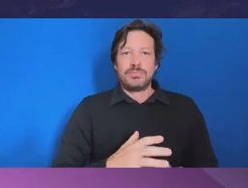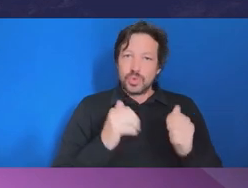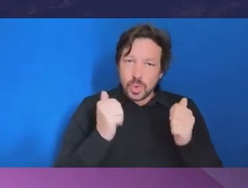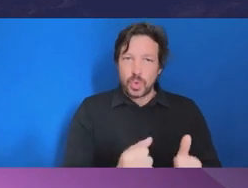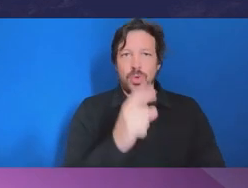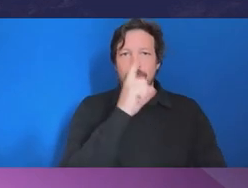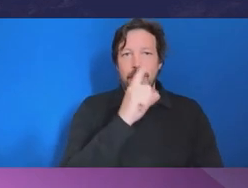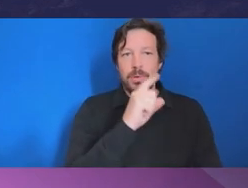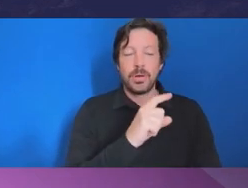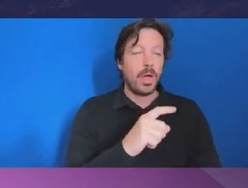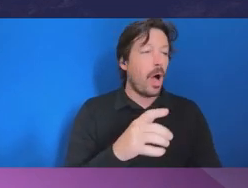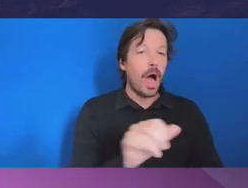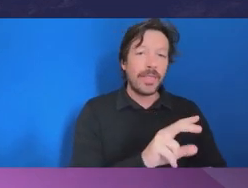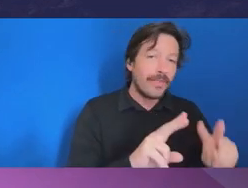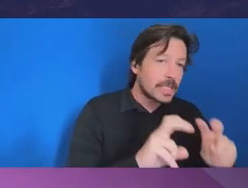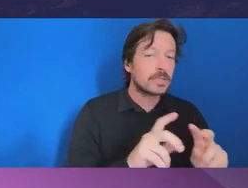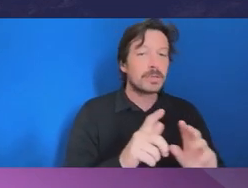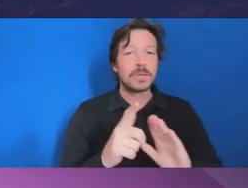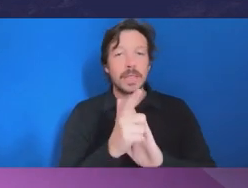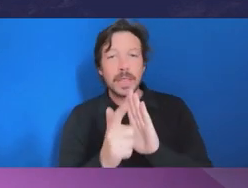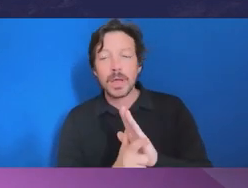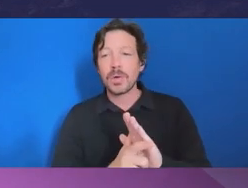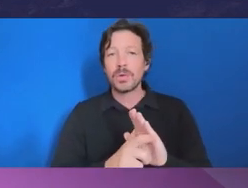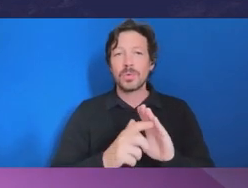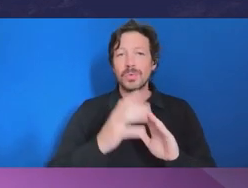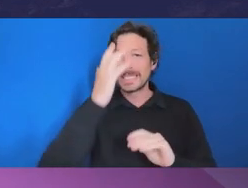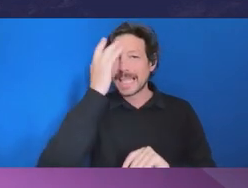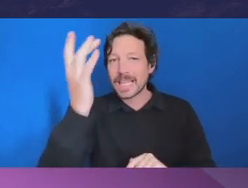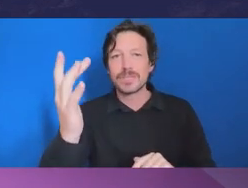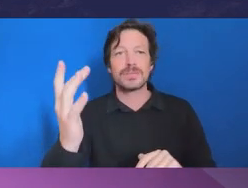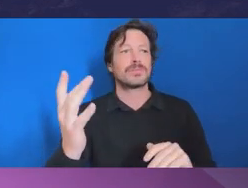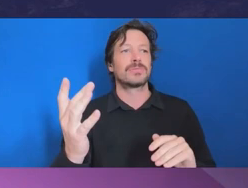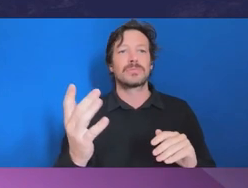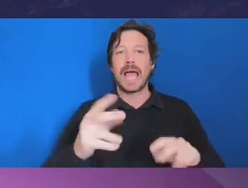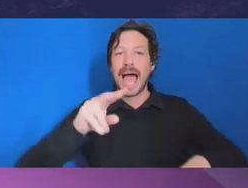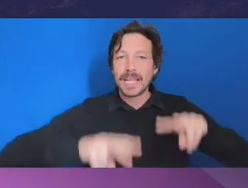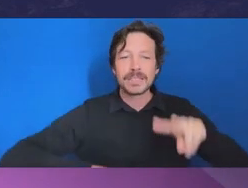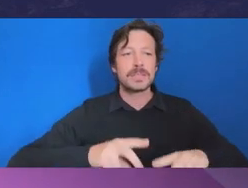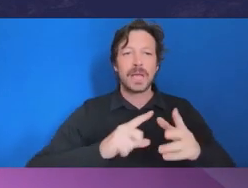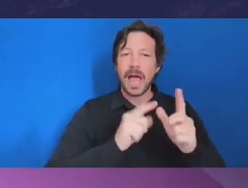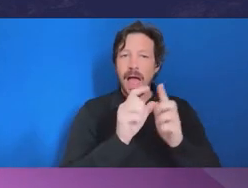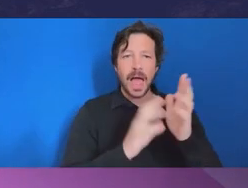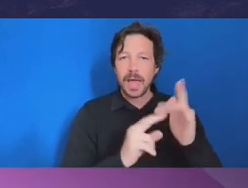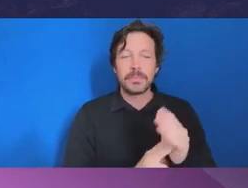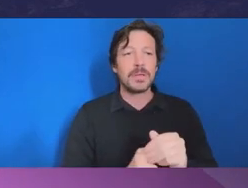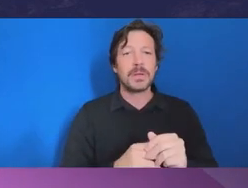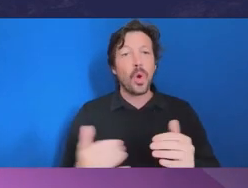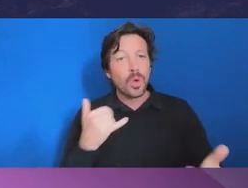the legal division, intelligence and analysts, administration. Ombudsman Glass: Call-takers, complaints handlers.